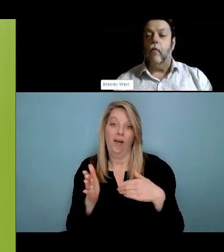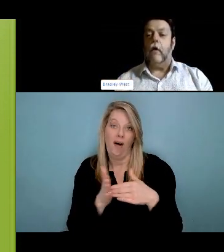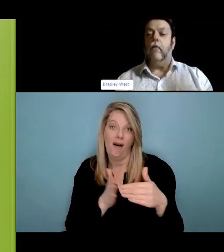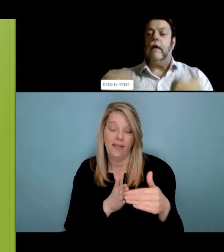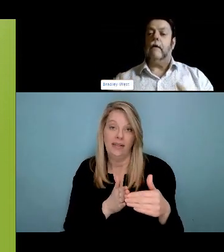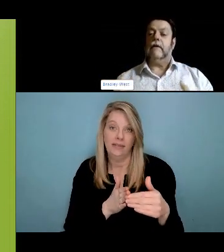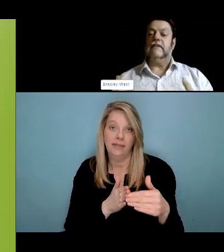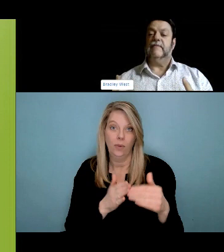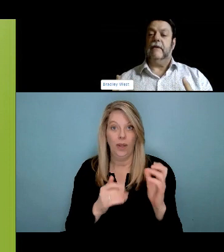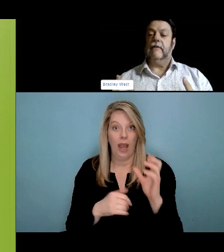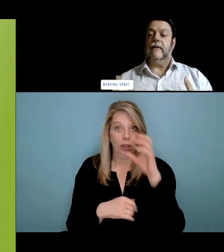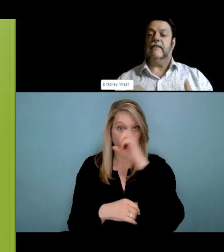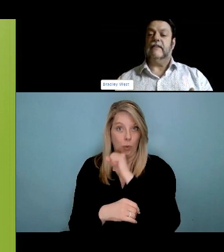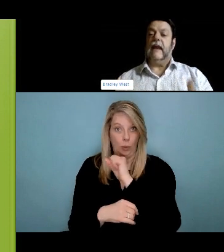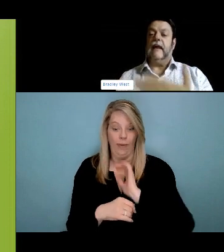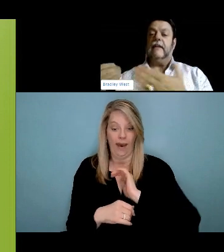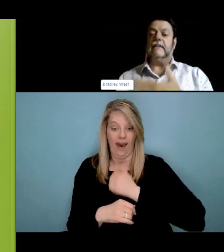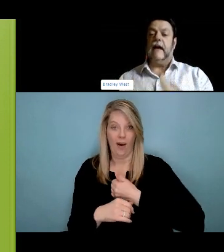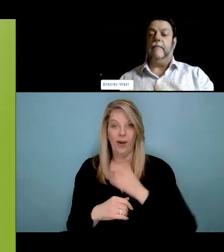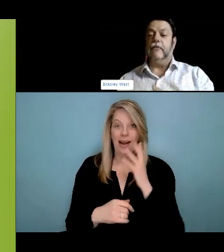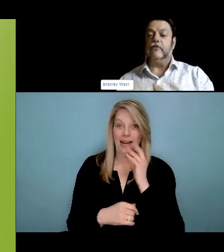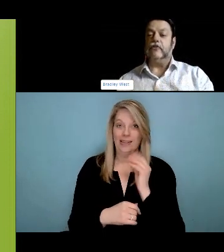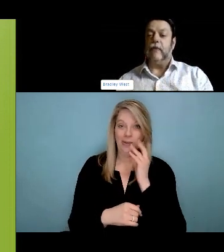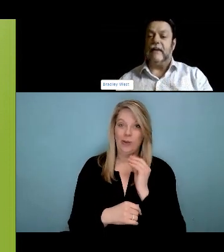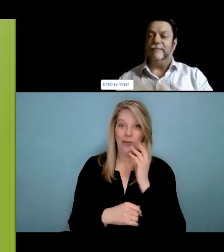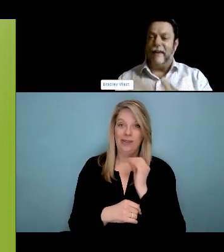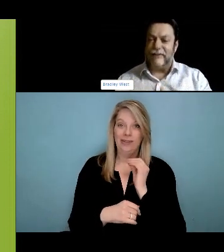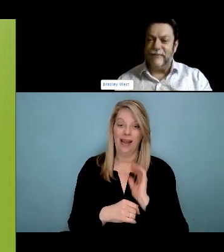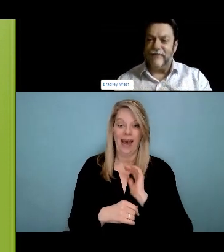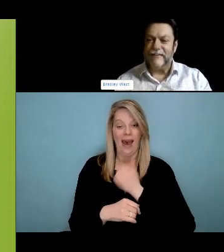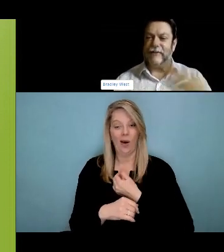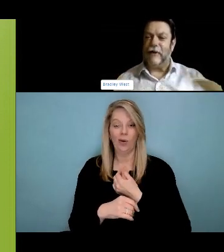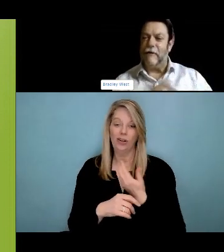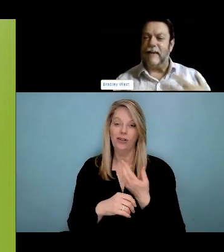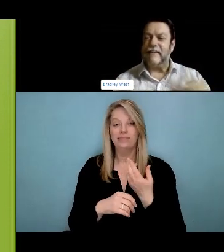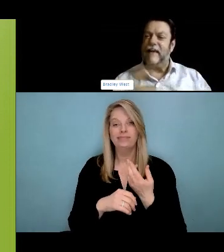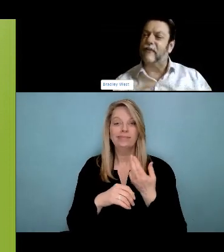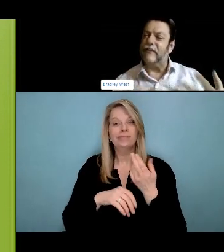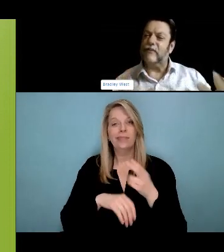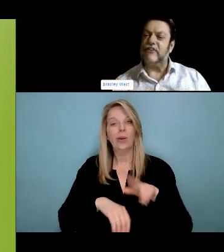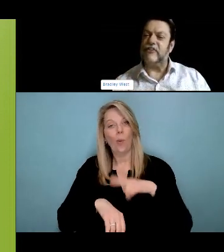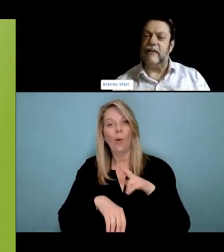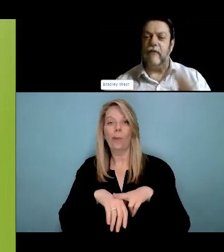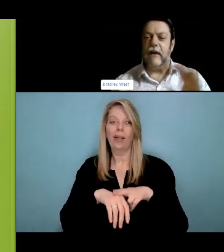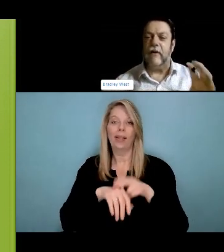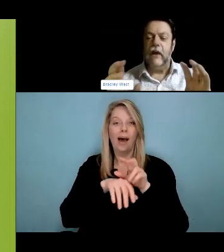than coercive and I want to recognize that even earlier somebody on the chat said something